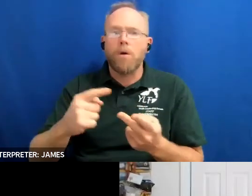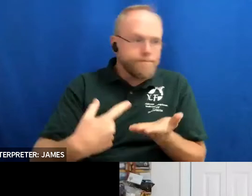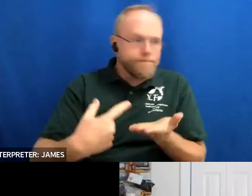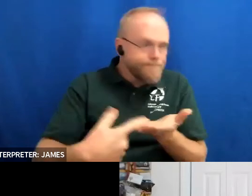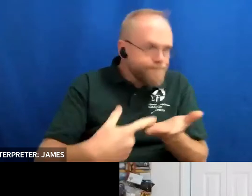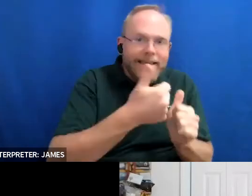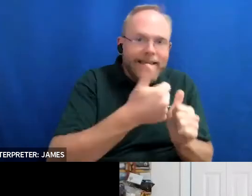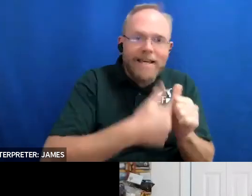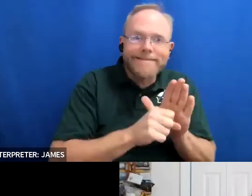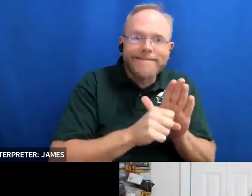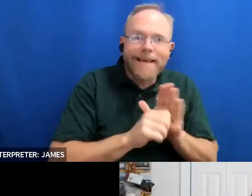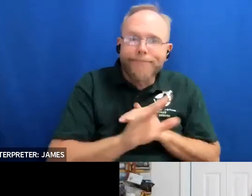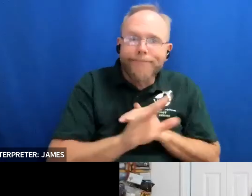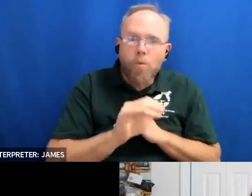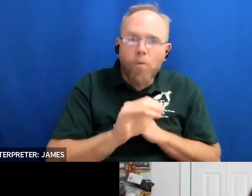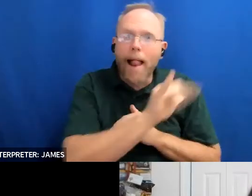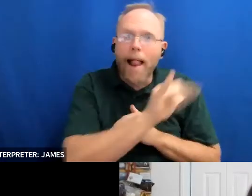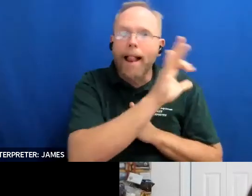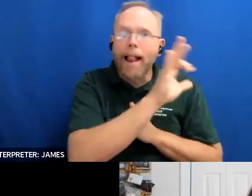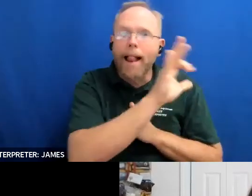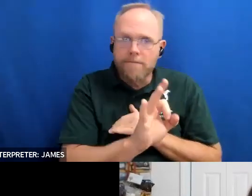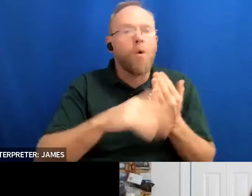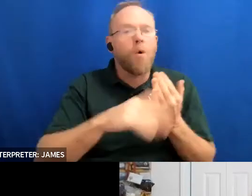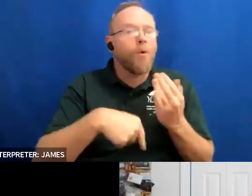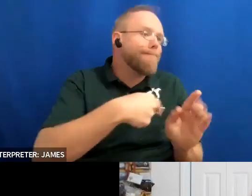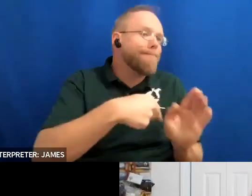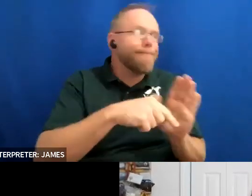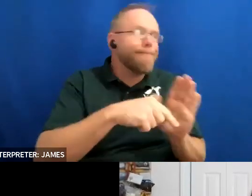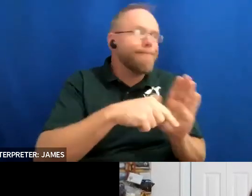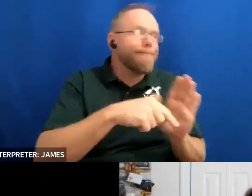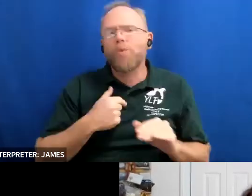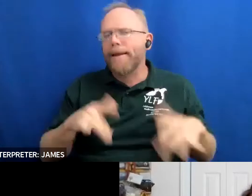everything in between um so but we do that monthly we just have a different topic each month and